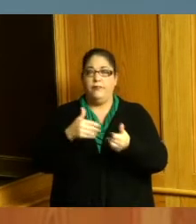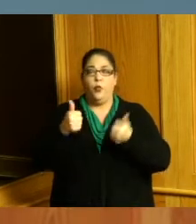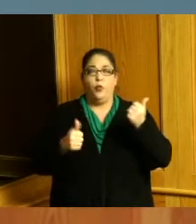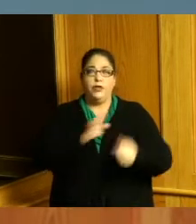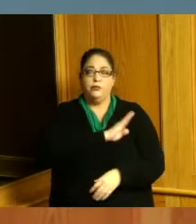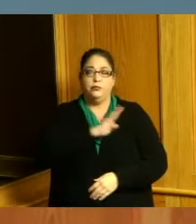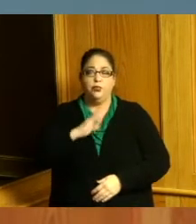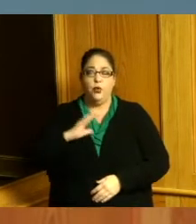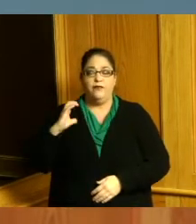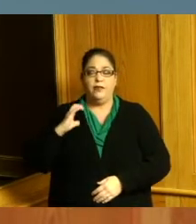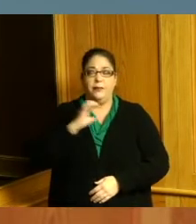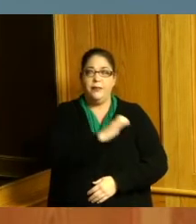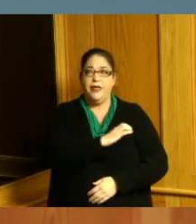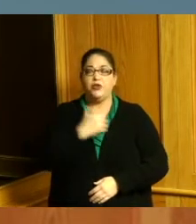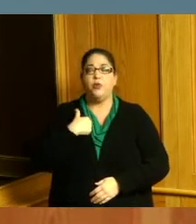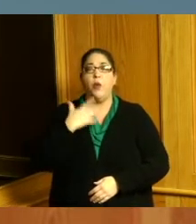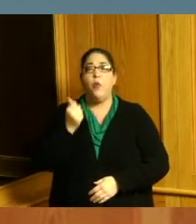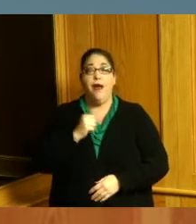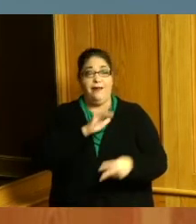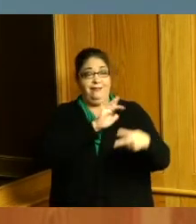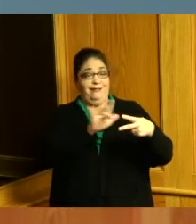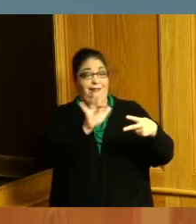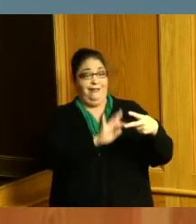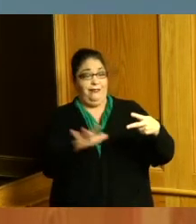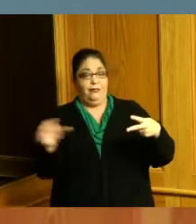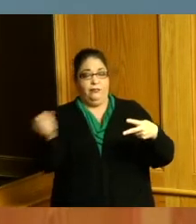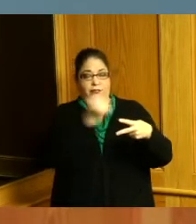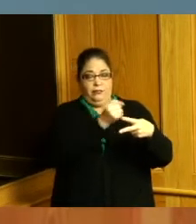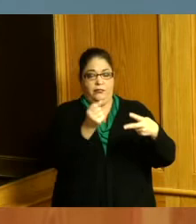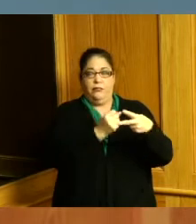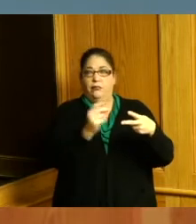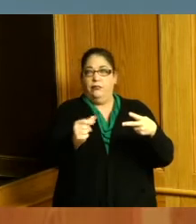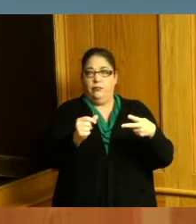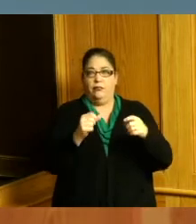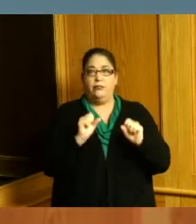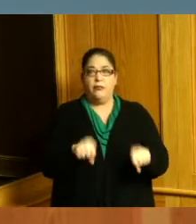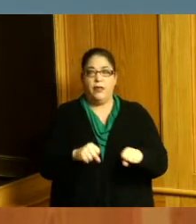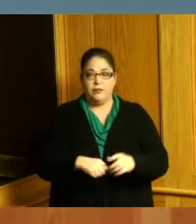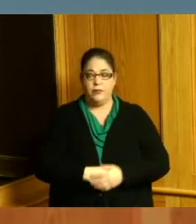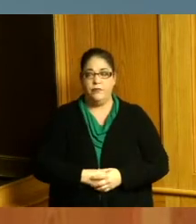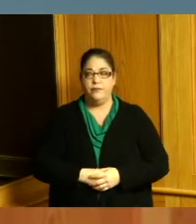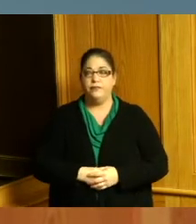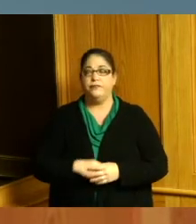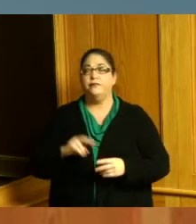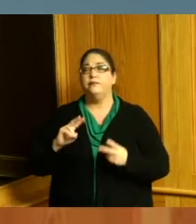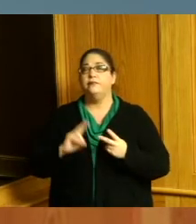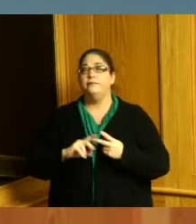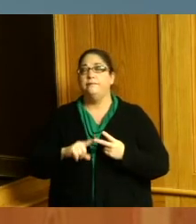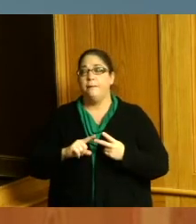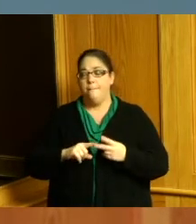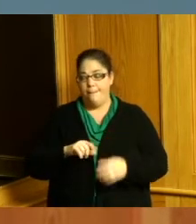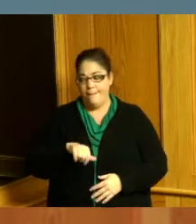that we want to fill those gaps right away so I'm glad we were able to do that secondly on the 19th